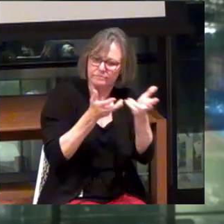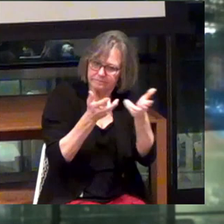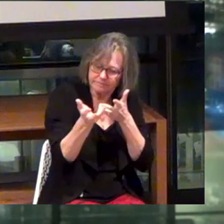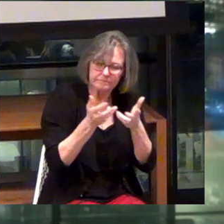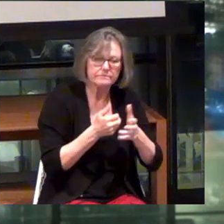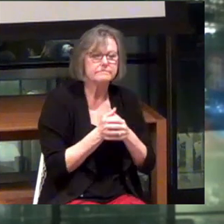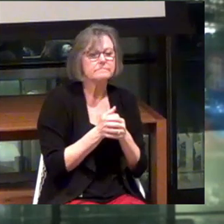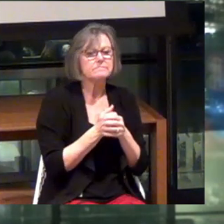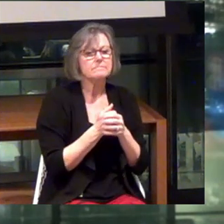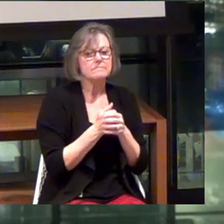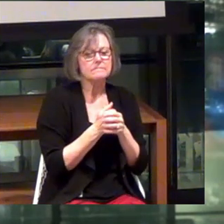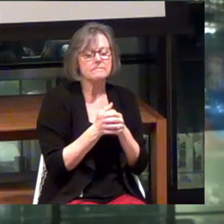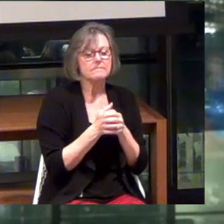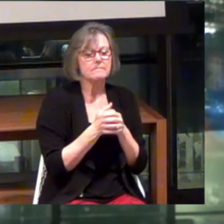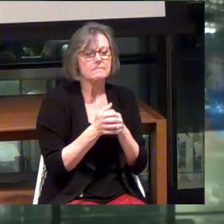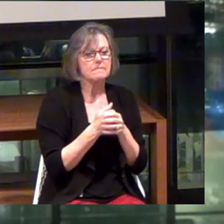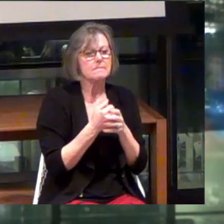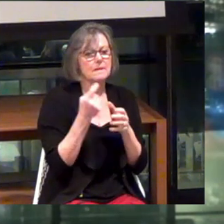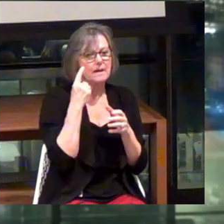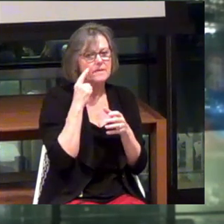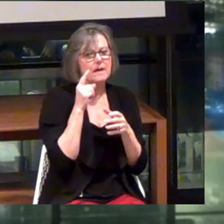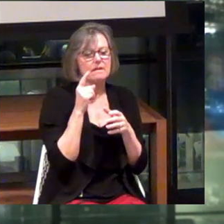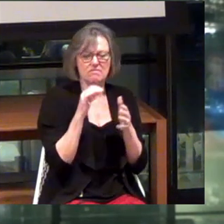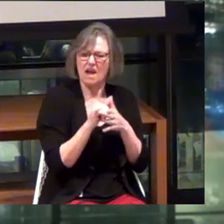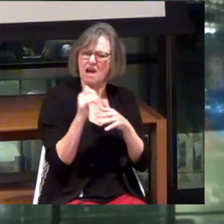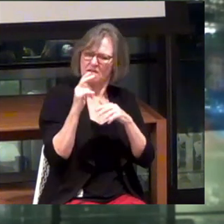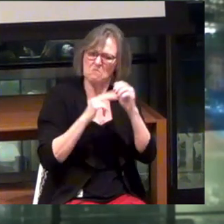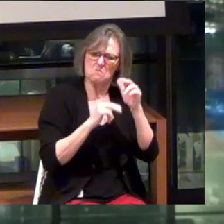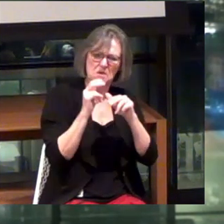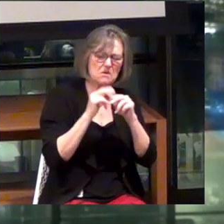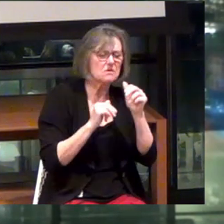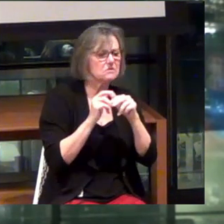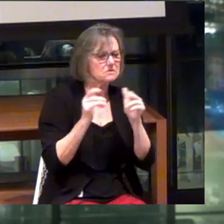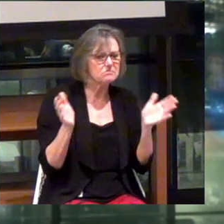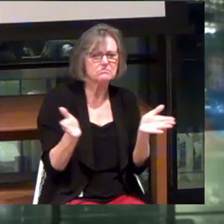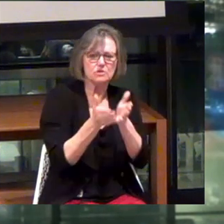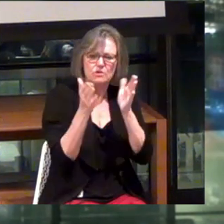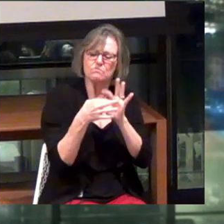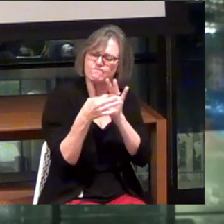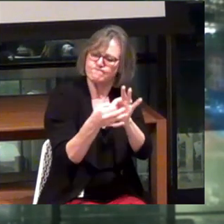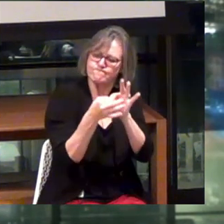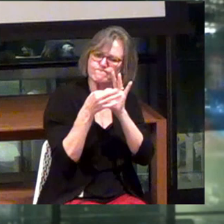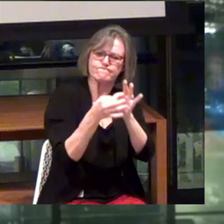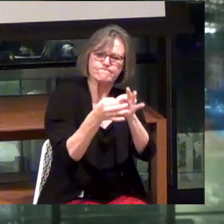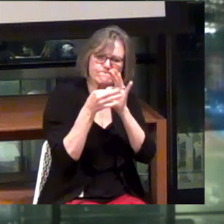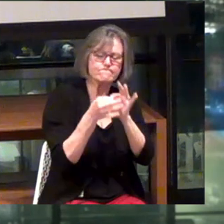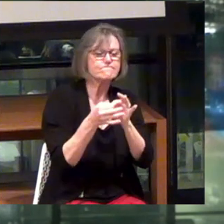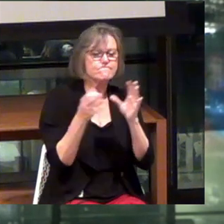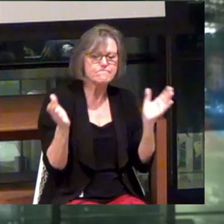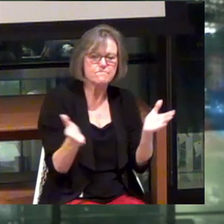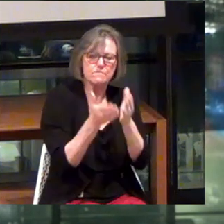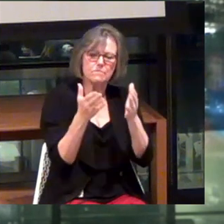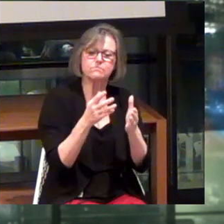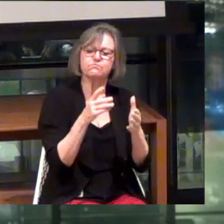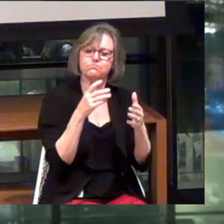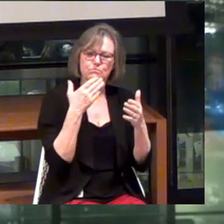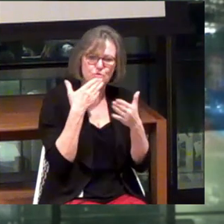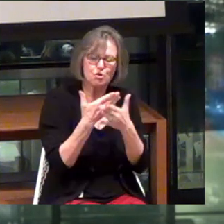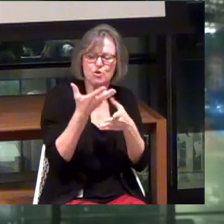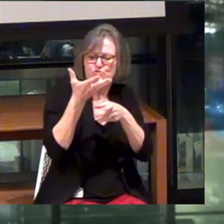And in a way that I think builds a rapport and builds a bona fide level of trust in the